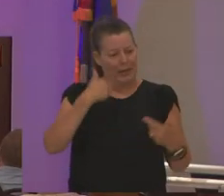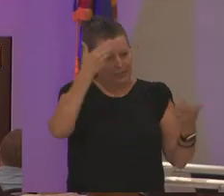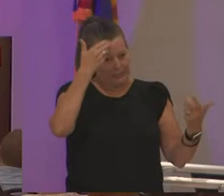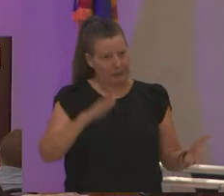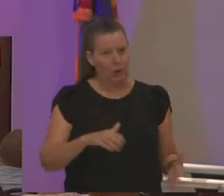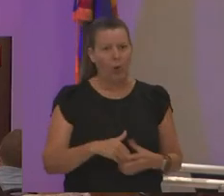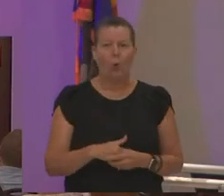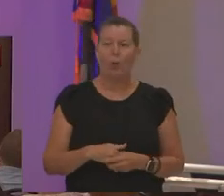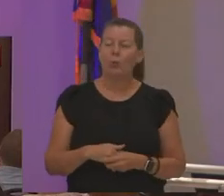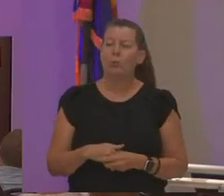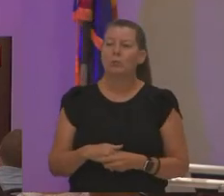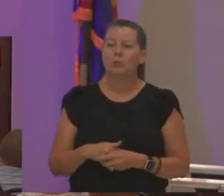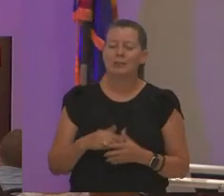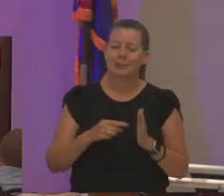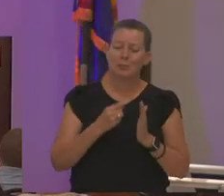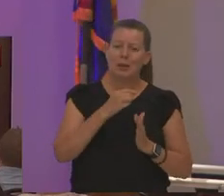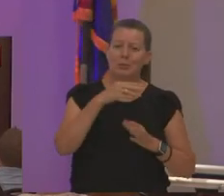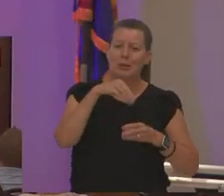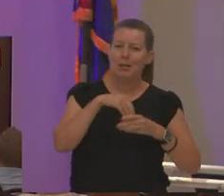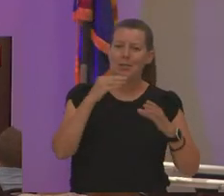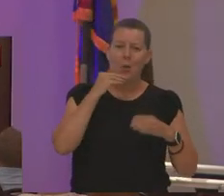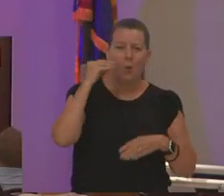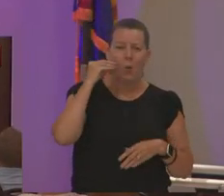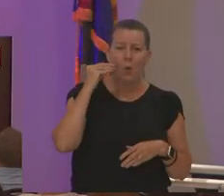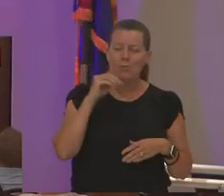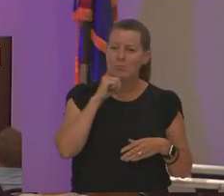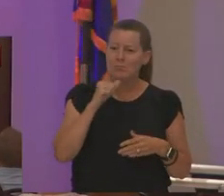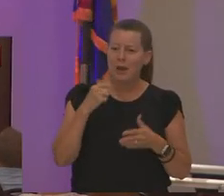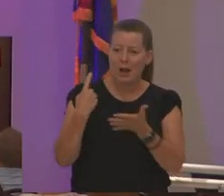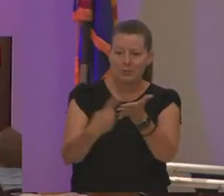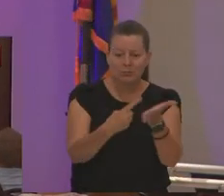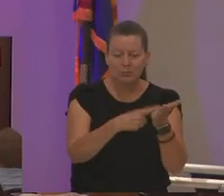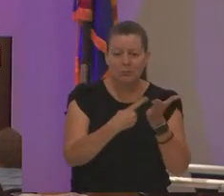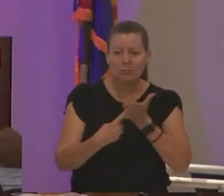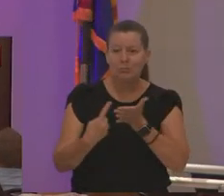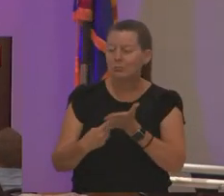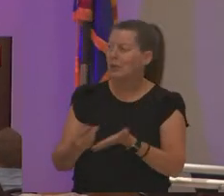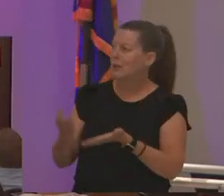that's not spoken in the home so now what do we see we have these early college programs